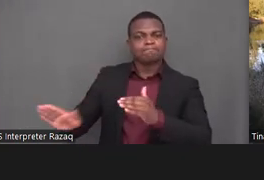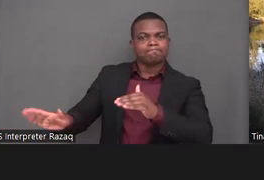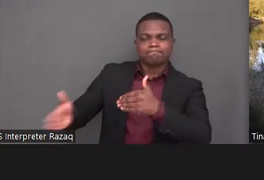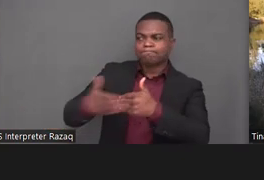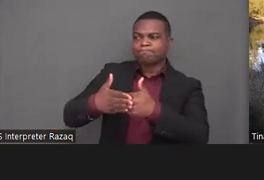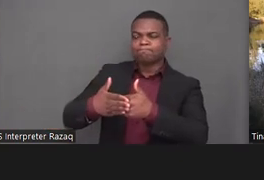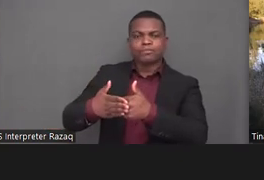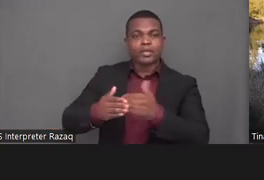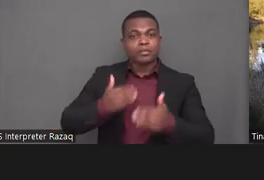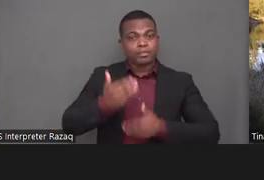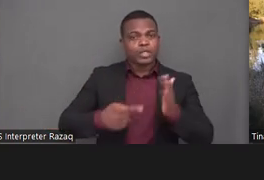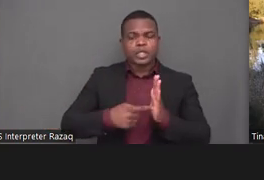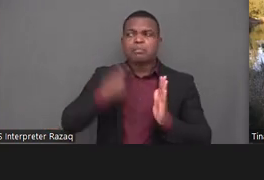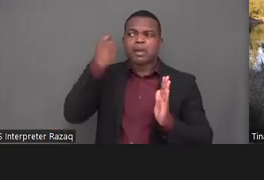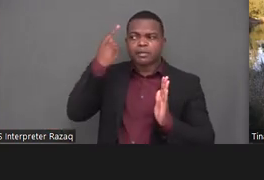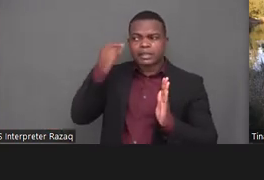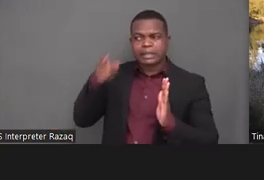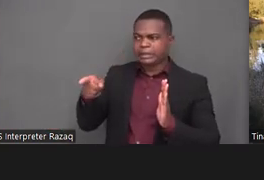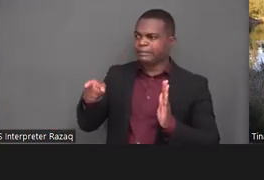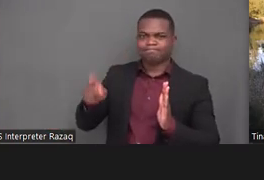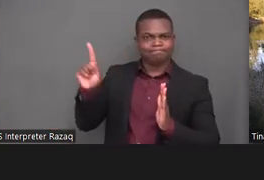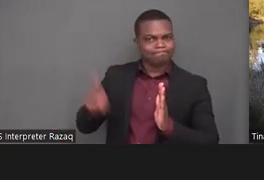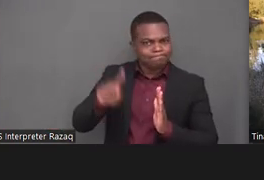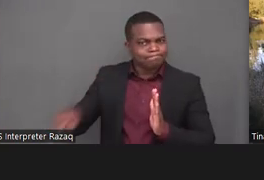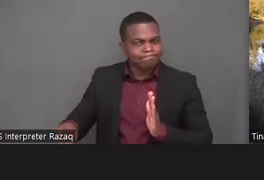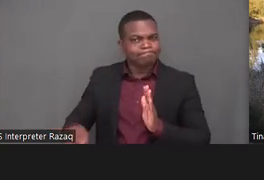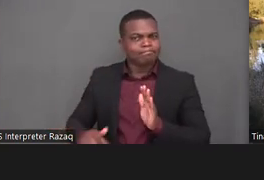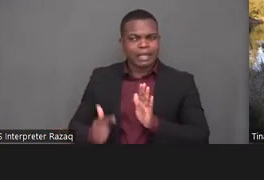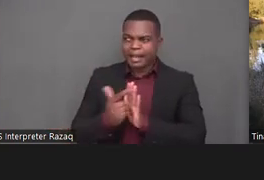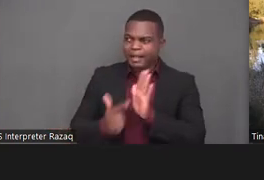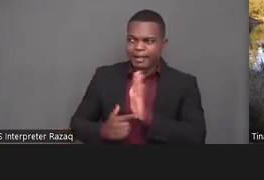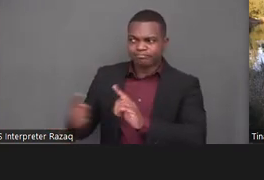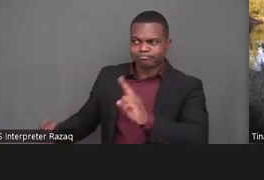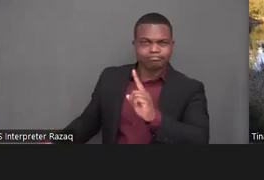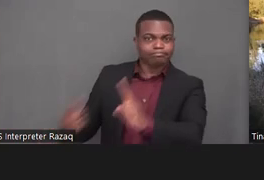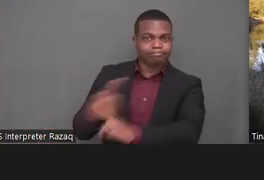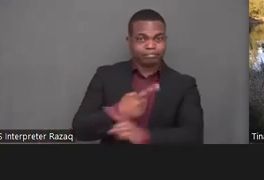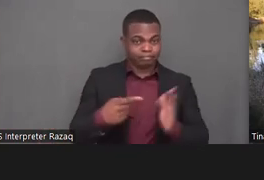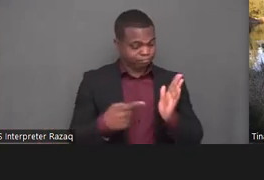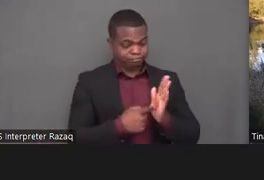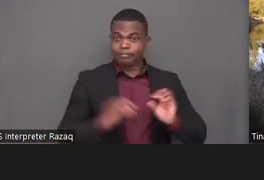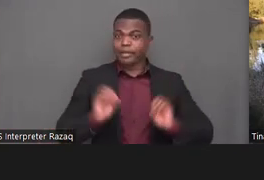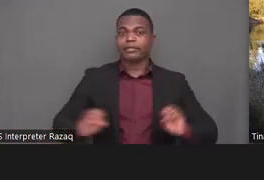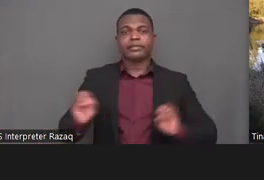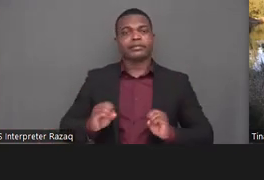as vargavi mentioned those initiatives created new forms of institutionalization that were